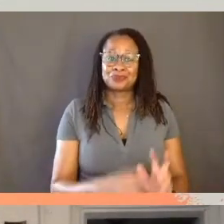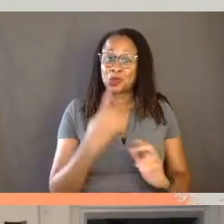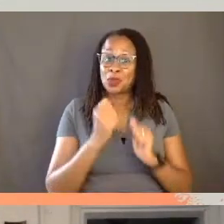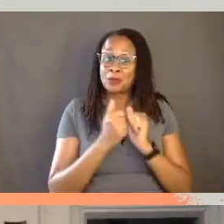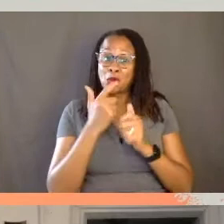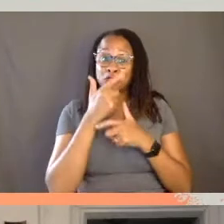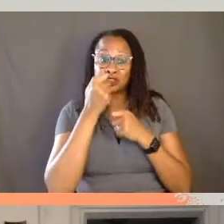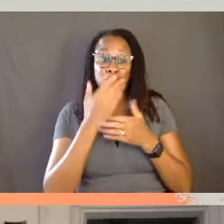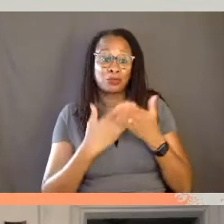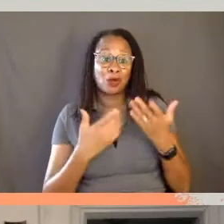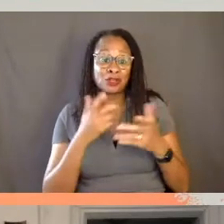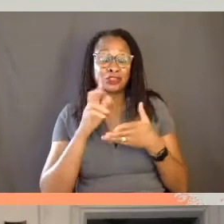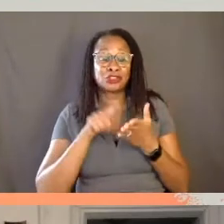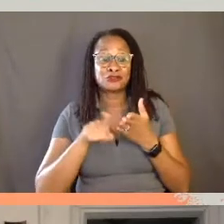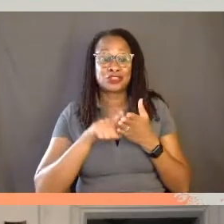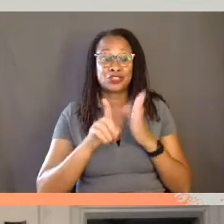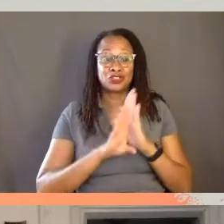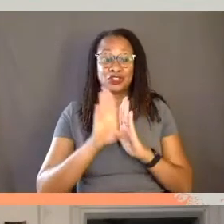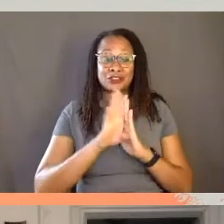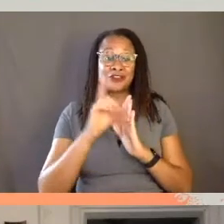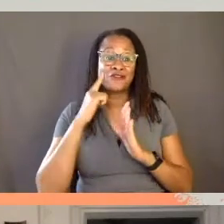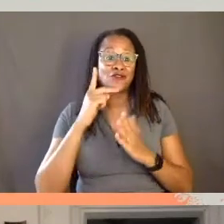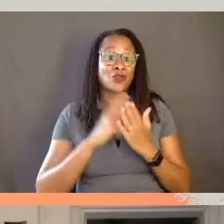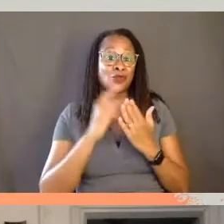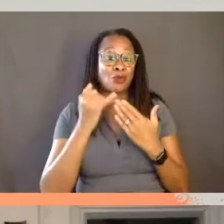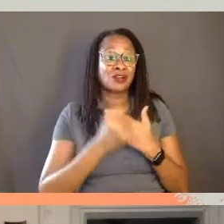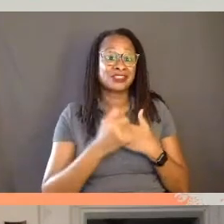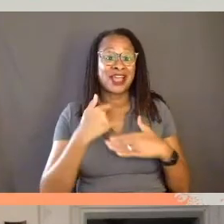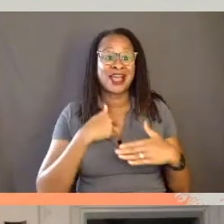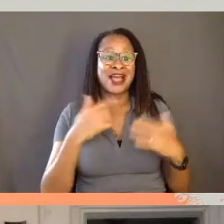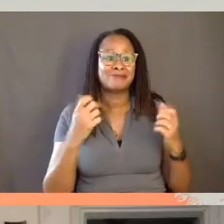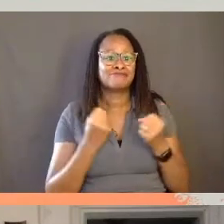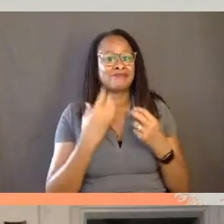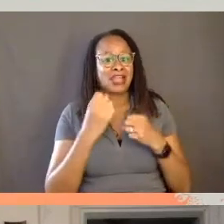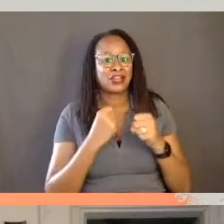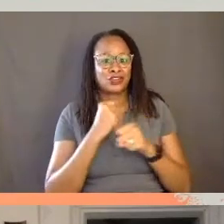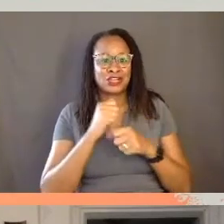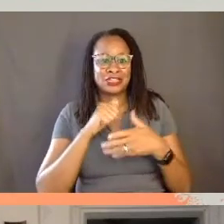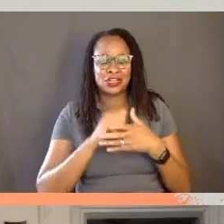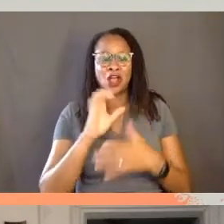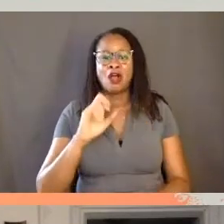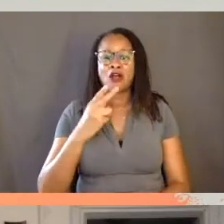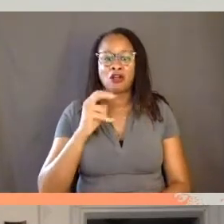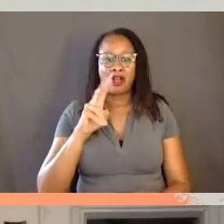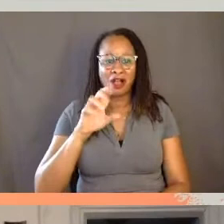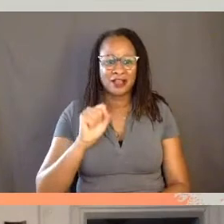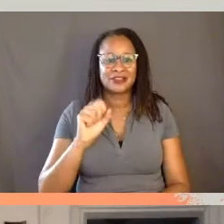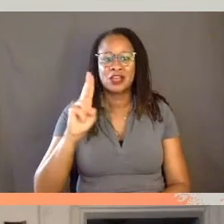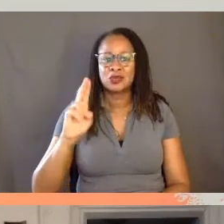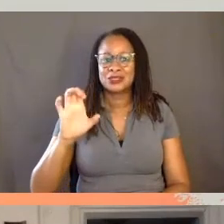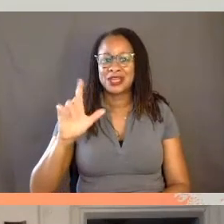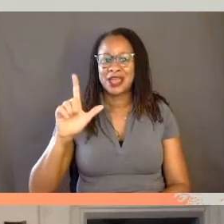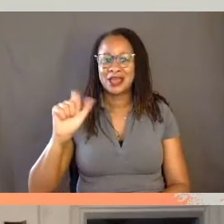of the research and development for the project was I had spent many years in the archives of the UCLA gender clinic with my friend and collaborator,